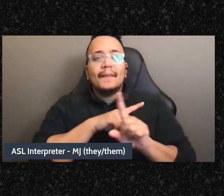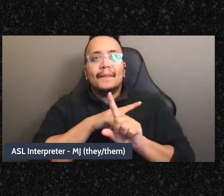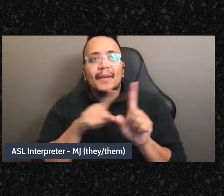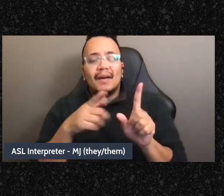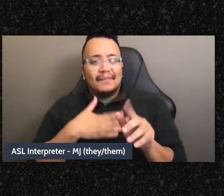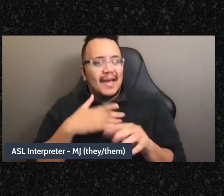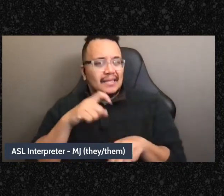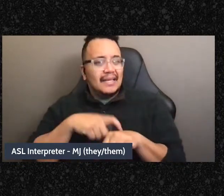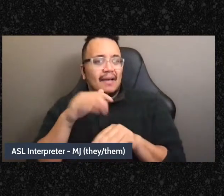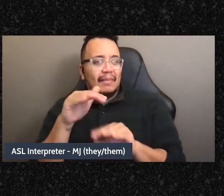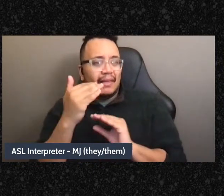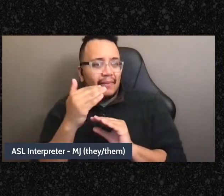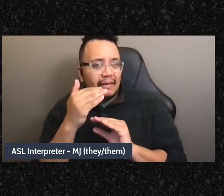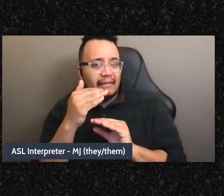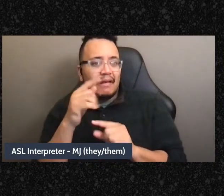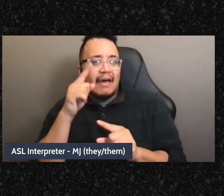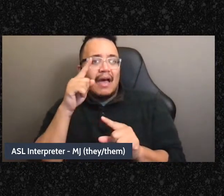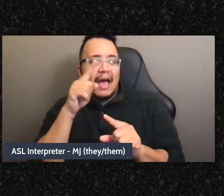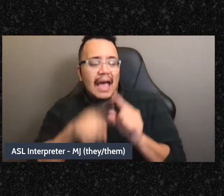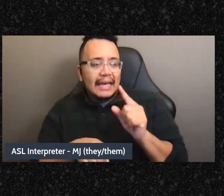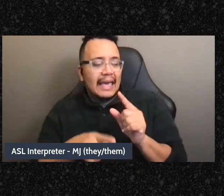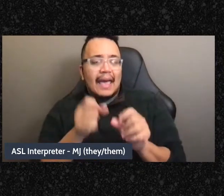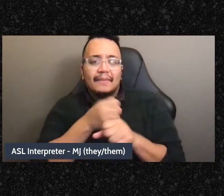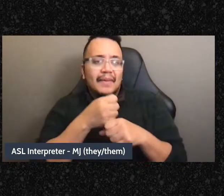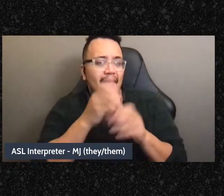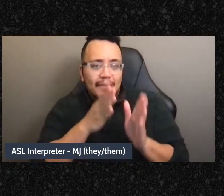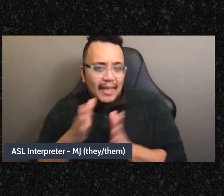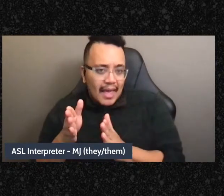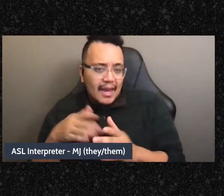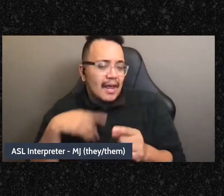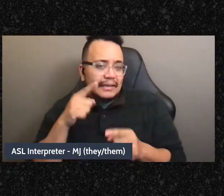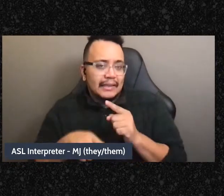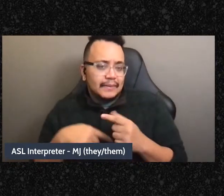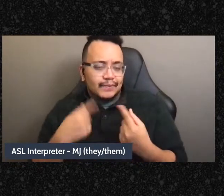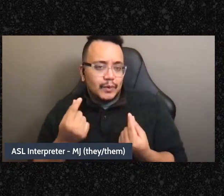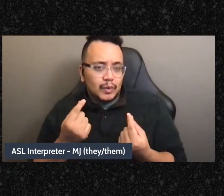and like be part of the creating work plans and like-like I-it's not the main group I'm